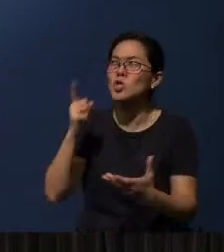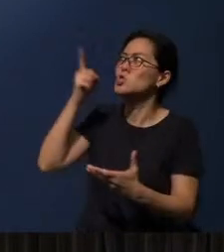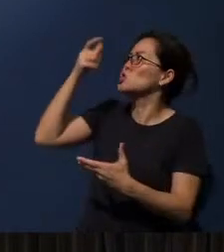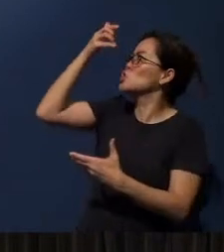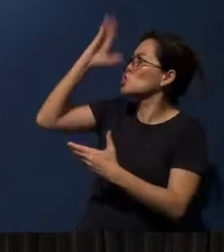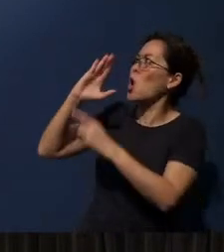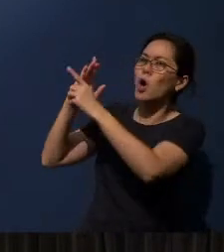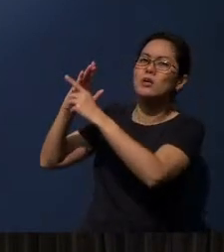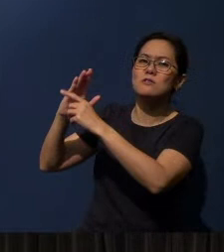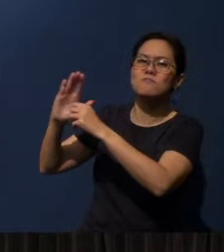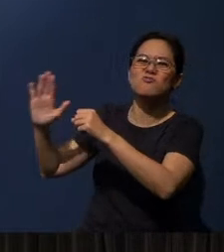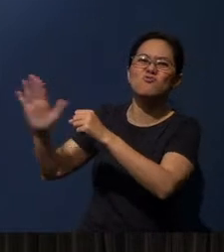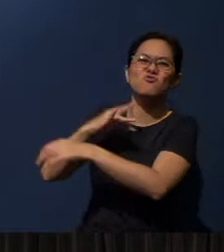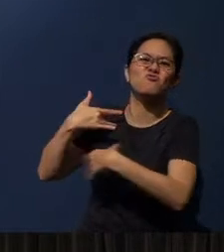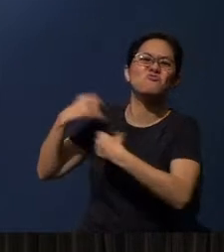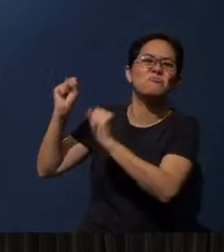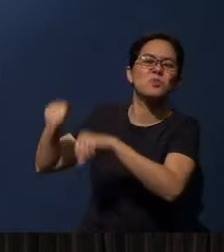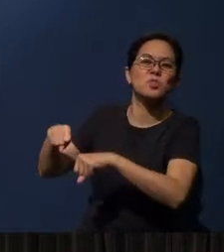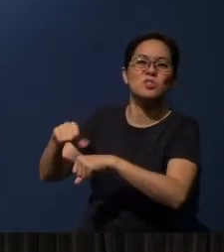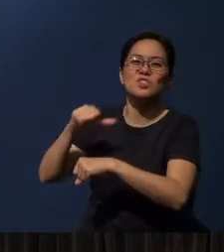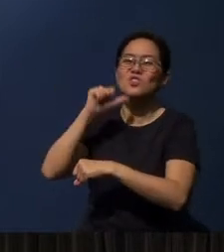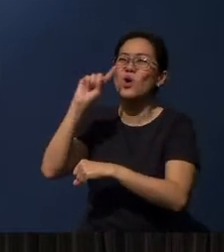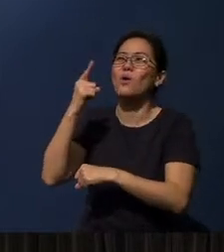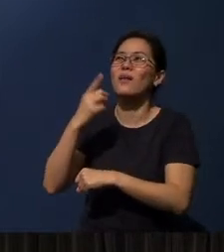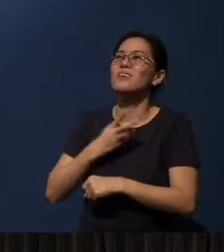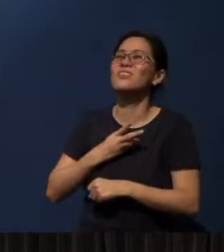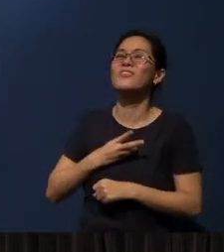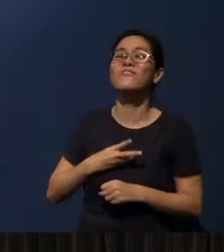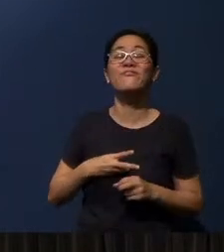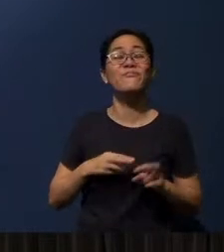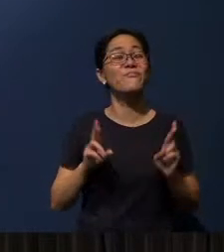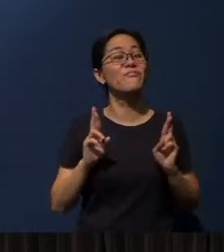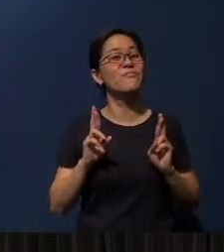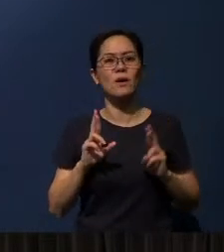and is never only a wishful hope, or a personal confidence.